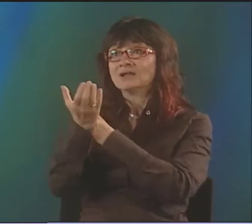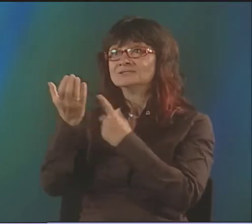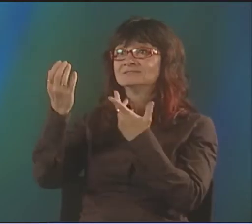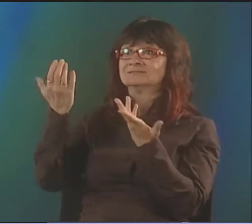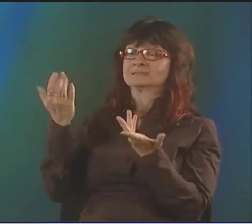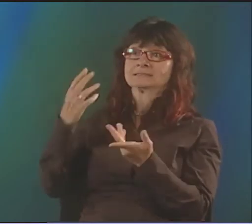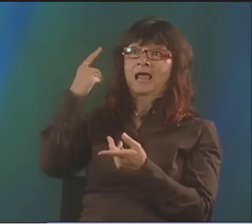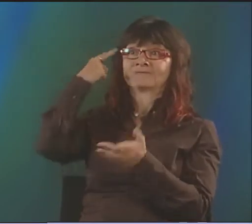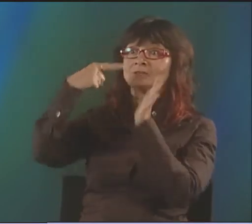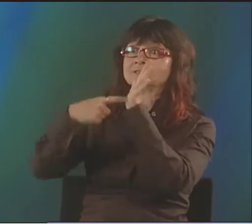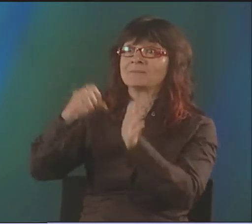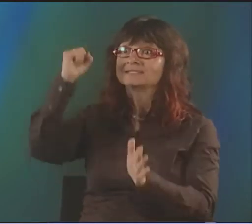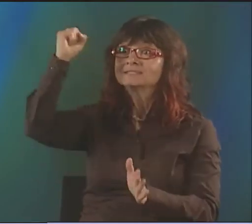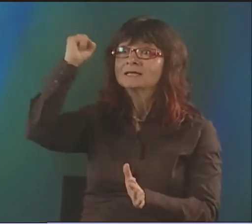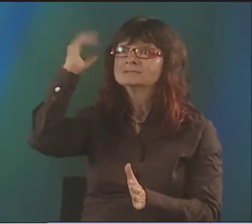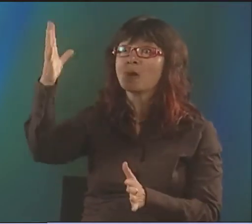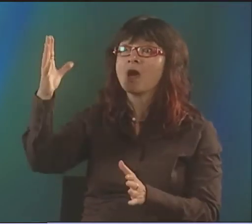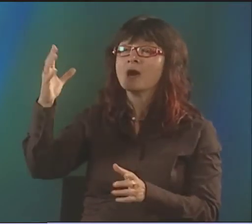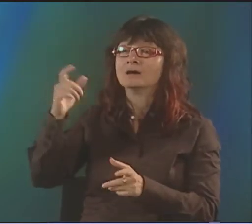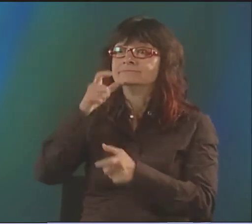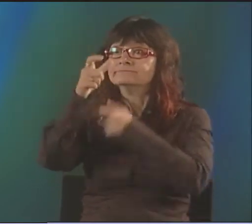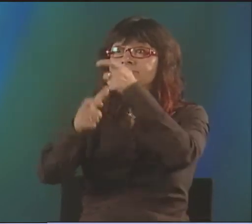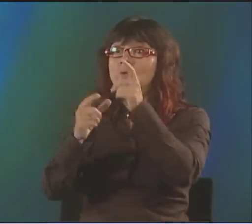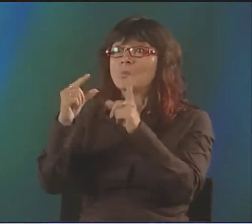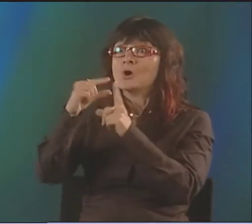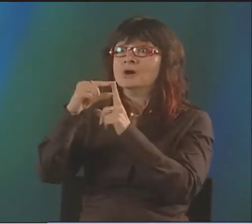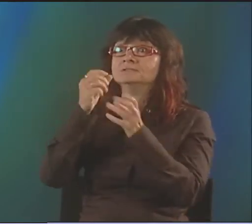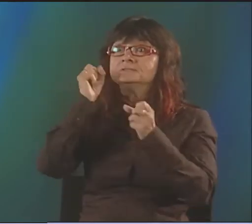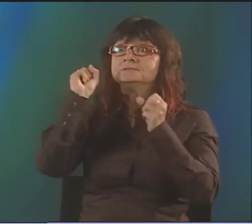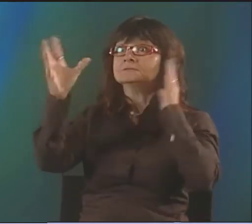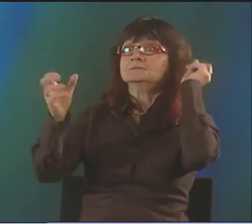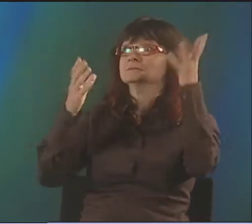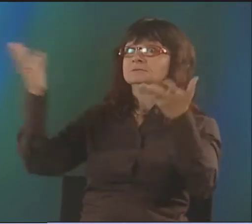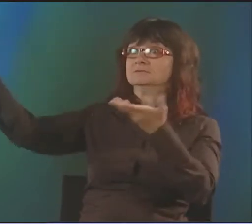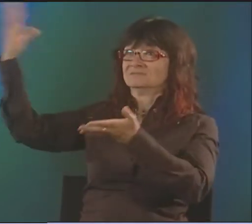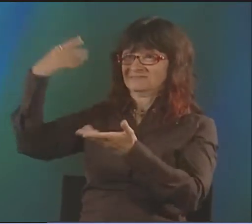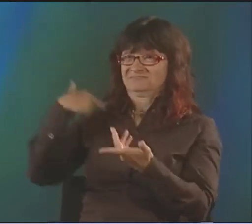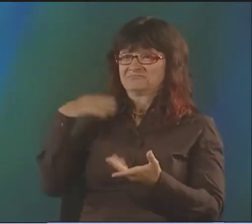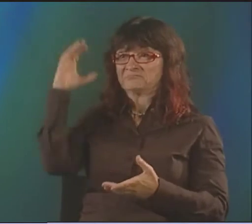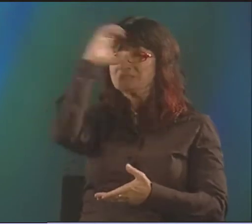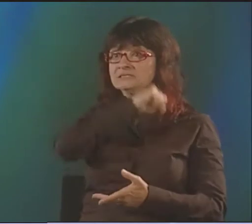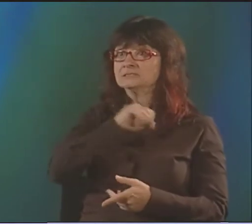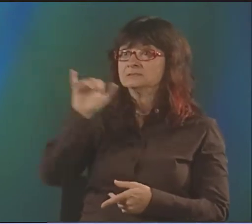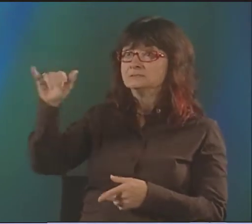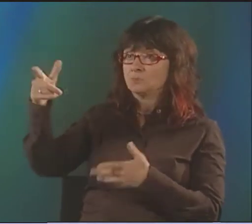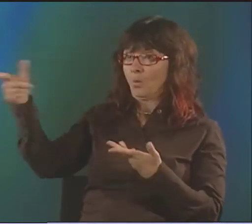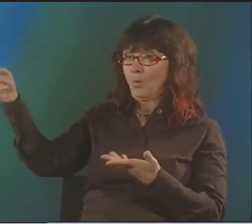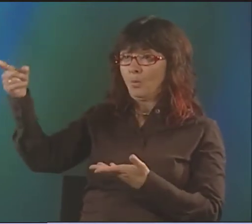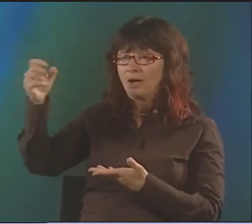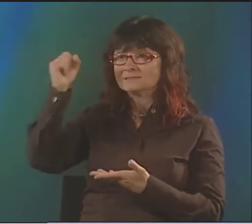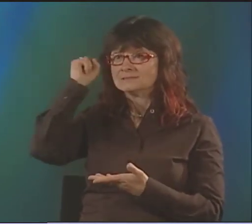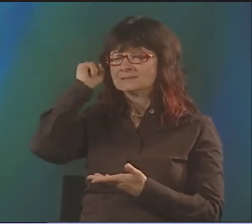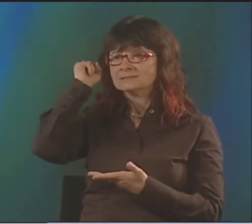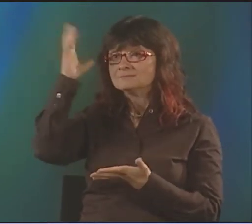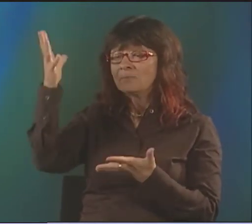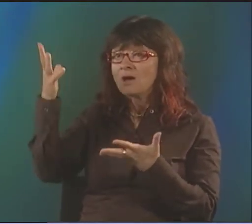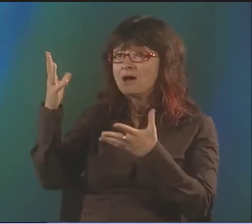I MISSED A LOT. THERE'S A LOT OF INFORMATION THAT GOES ON ALL AROUND US-- CULTURAL INFORMATION, ESPECIALLY--